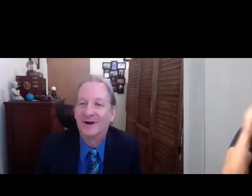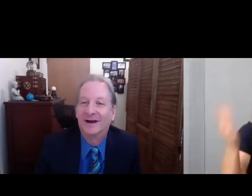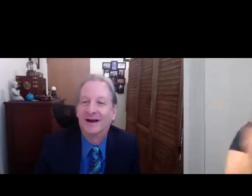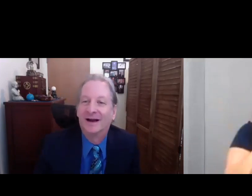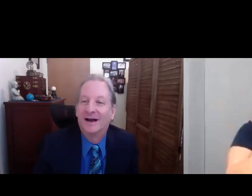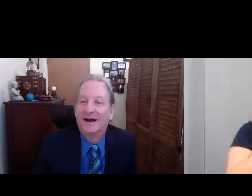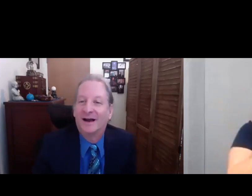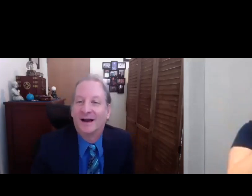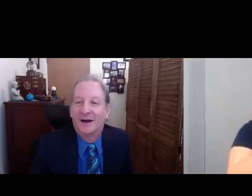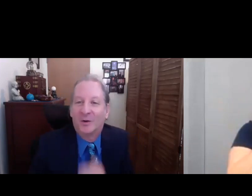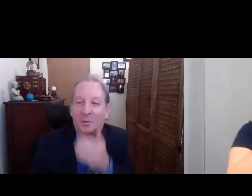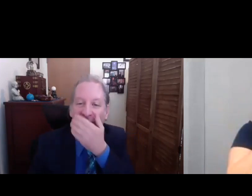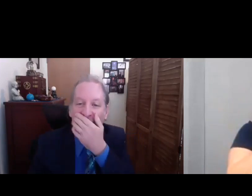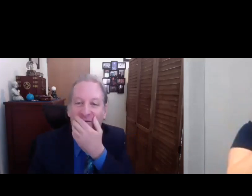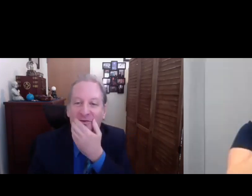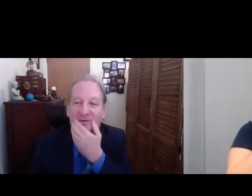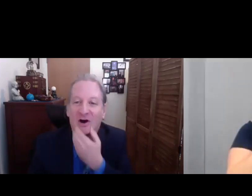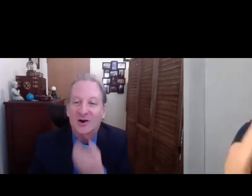[Rachel] Yeah [David] Yeah,